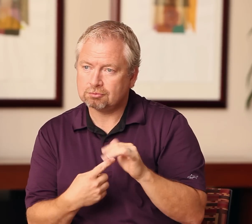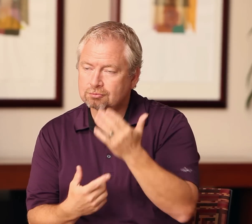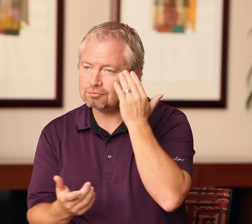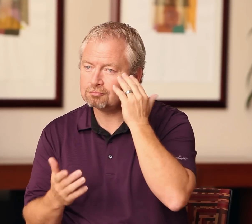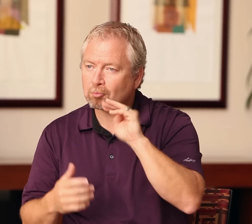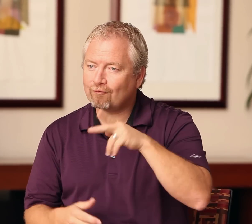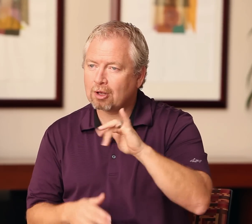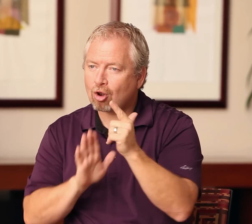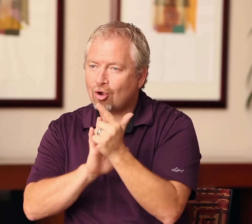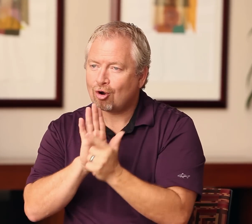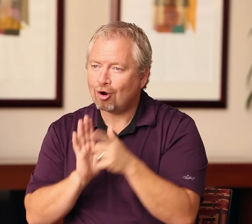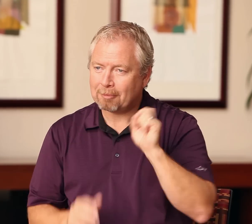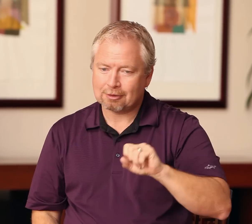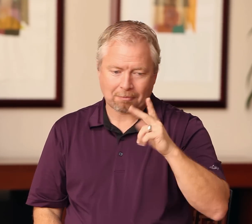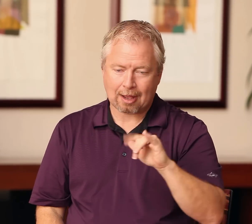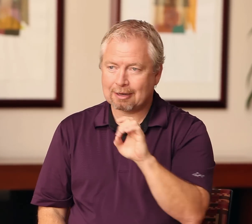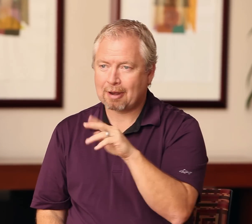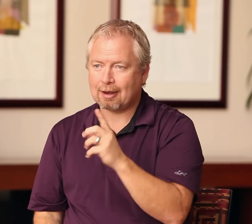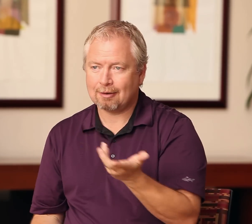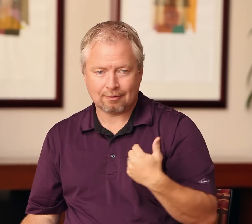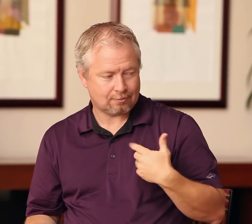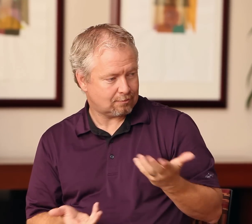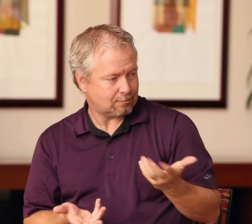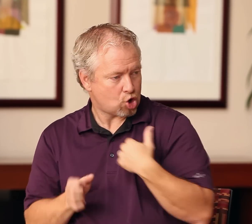be balanced. I cannot create demand if the supply is small.